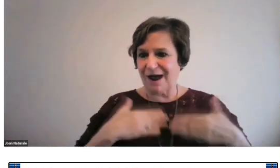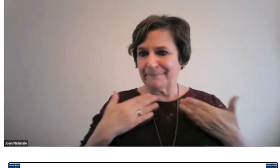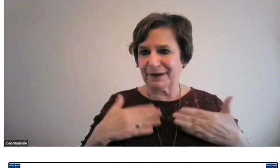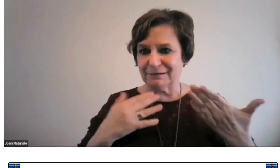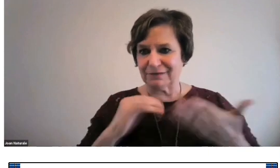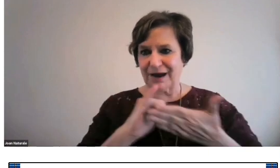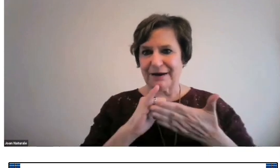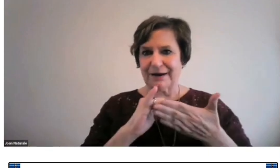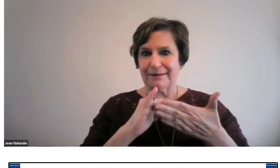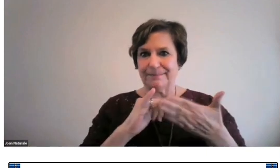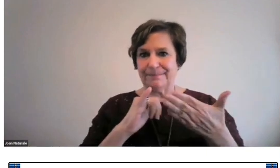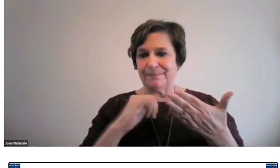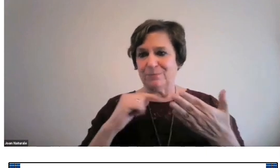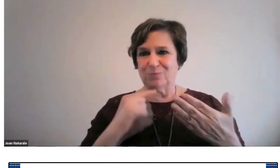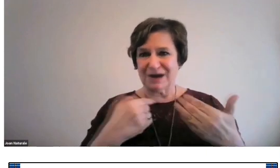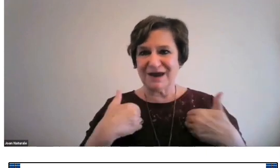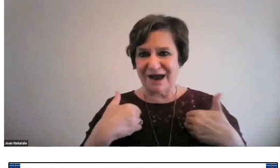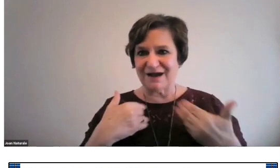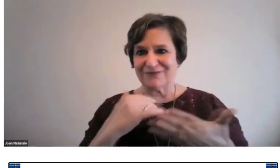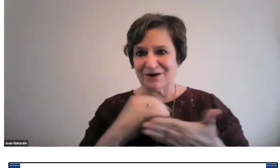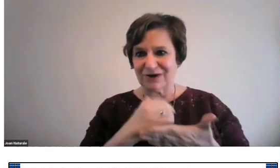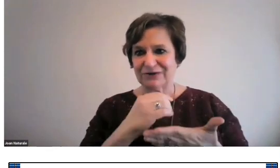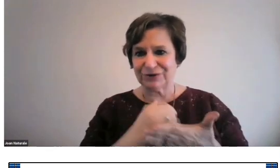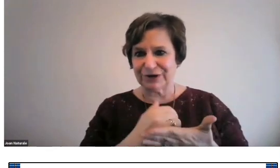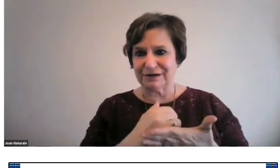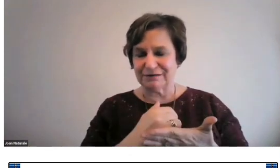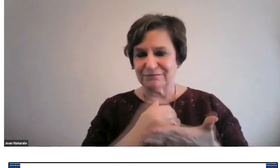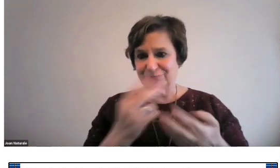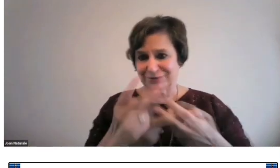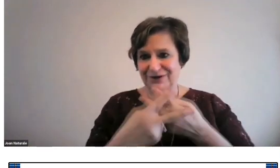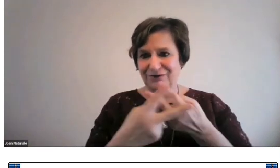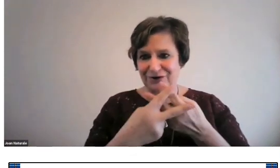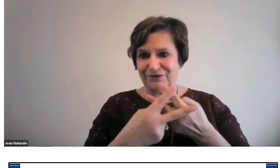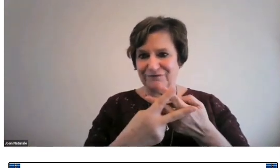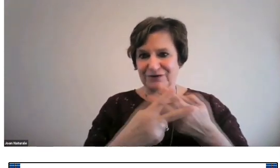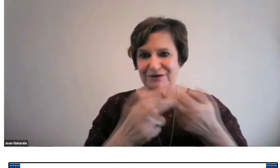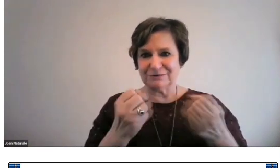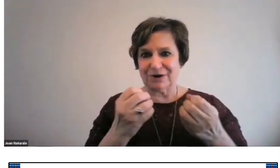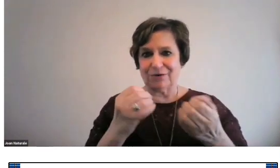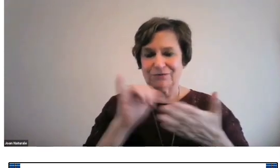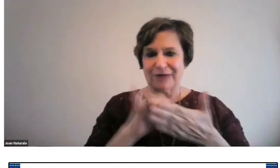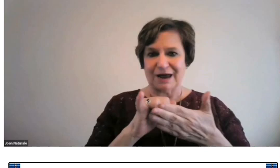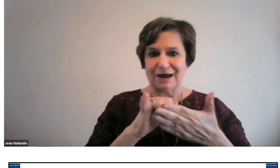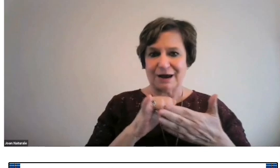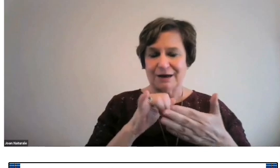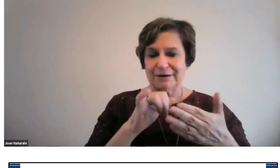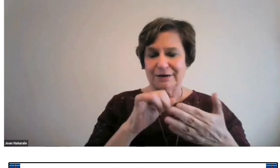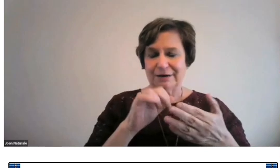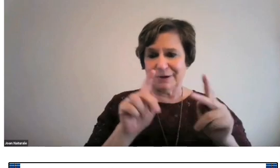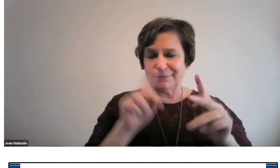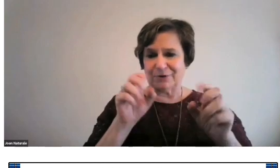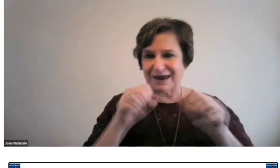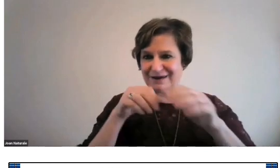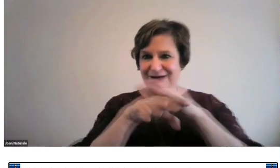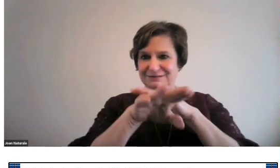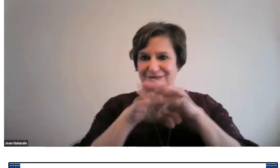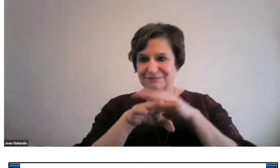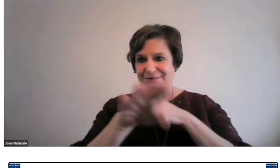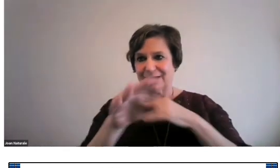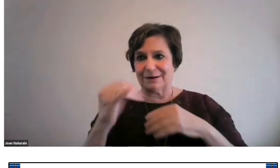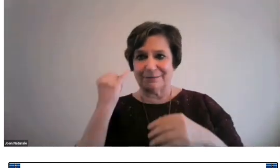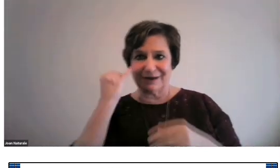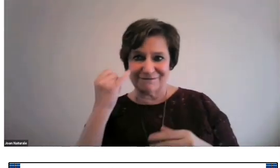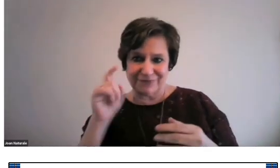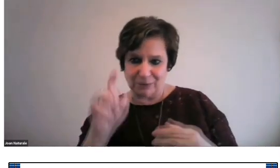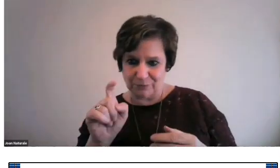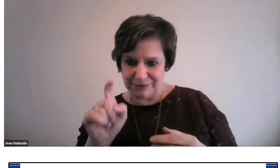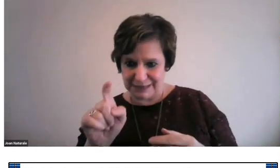So, I was happy that we have the collection so people can access it if needed.